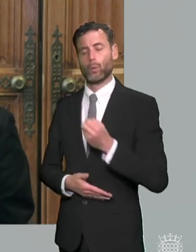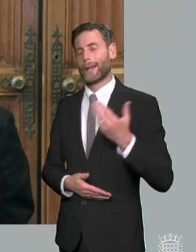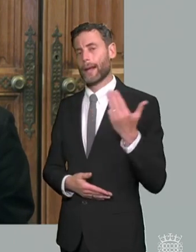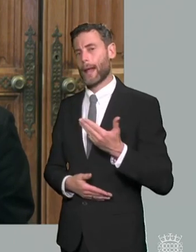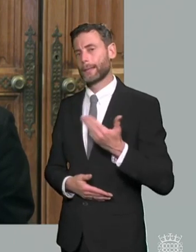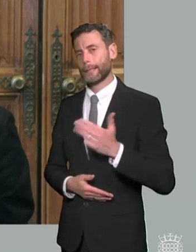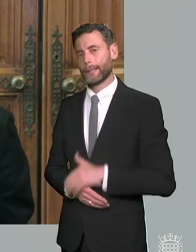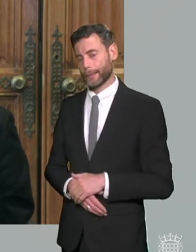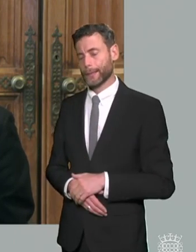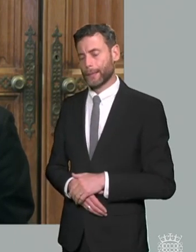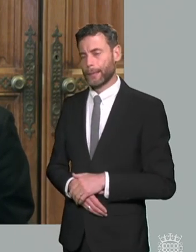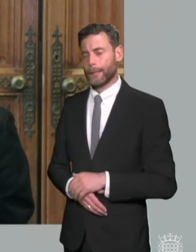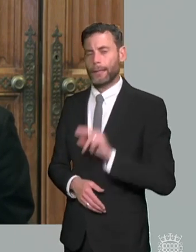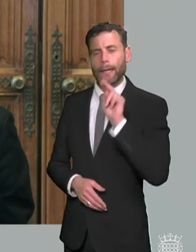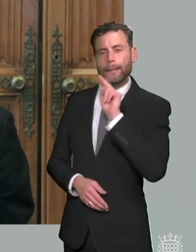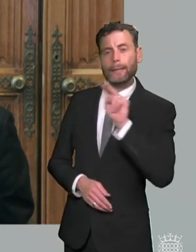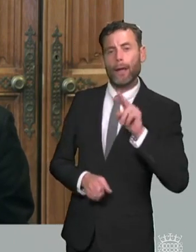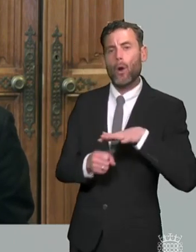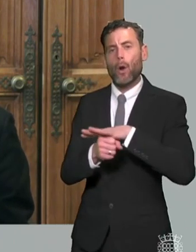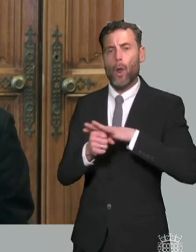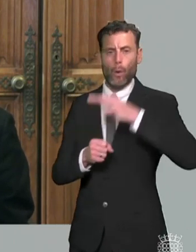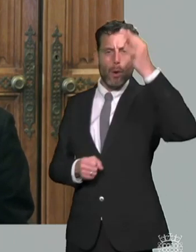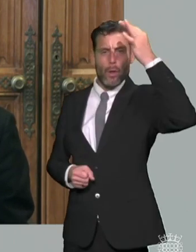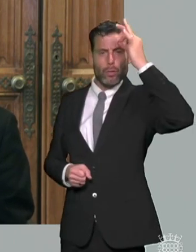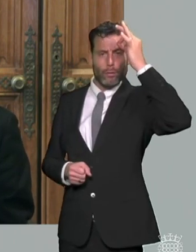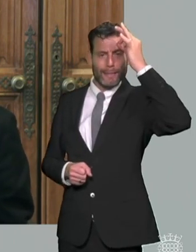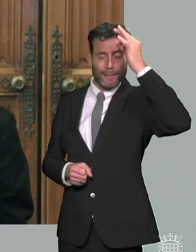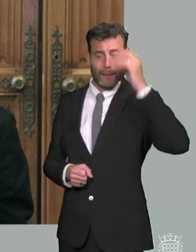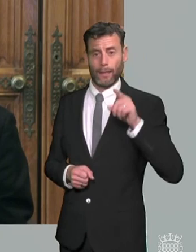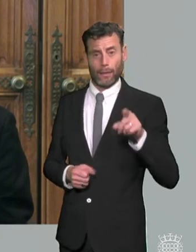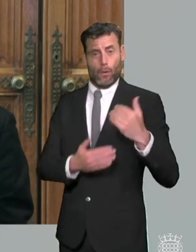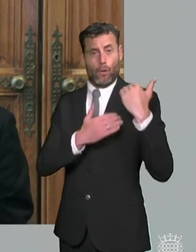in the role that local authorities are being asked to play both as assessor and commissioner